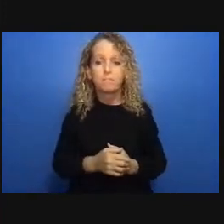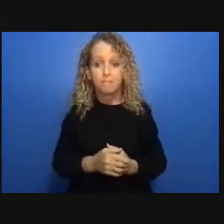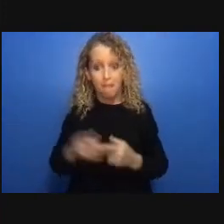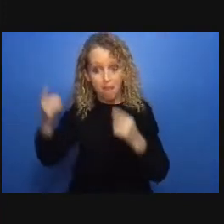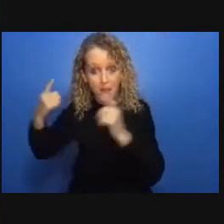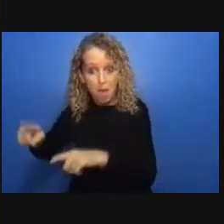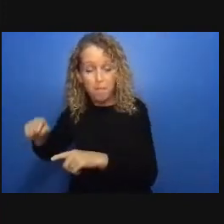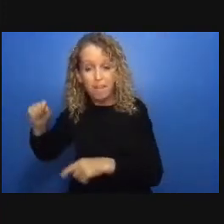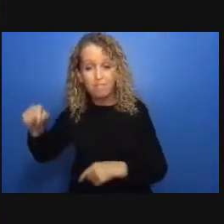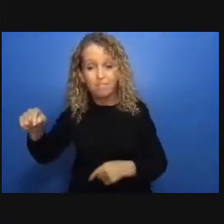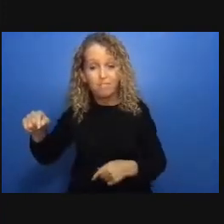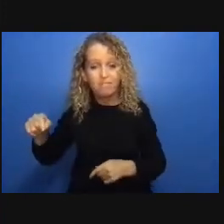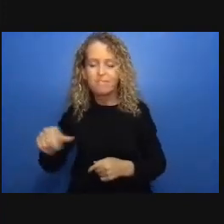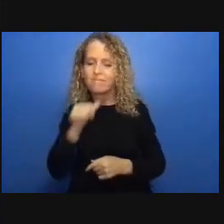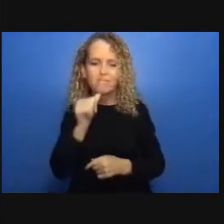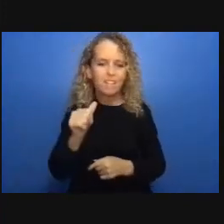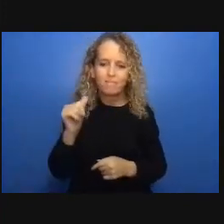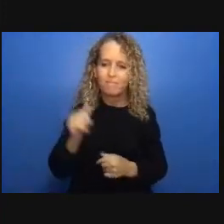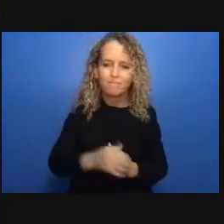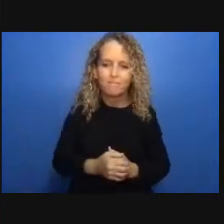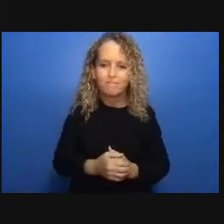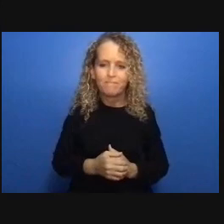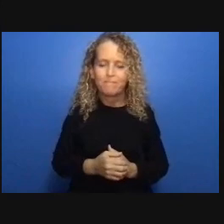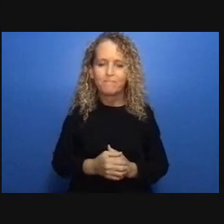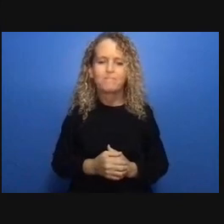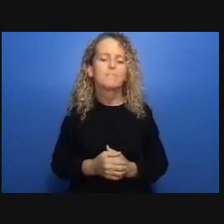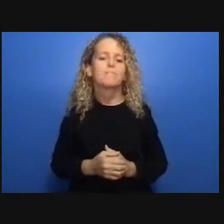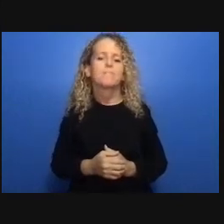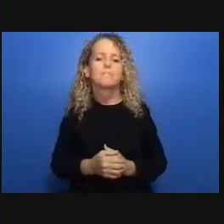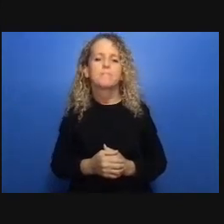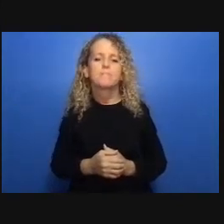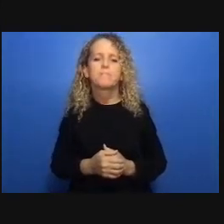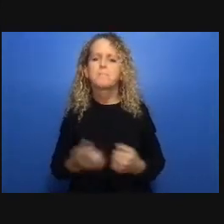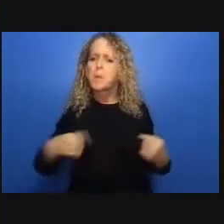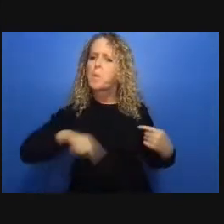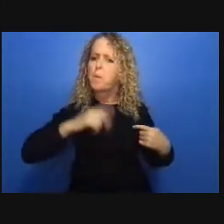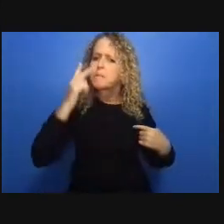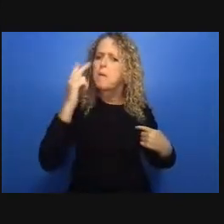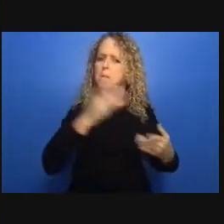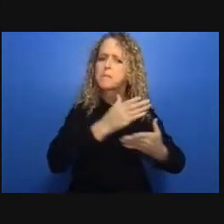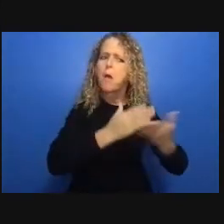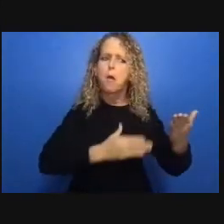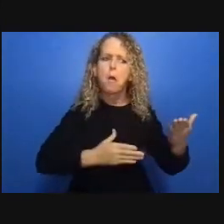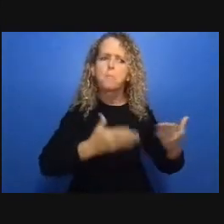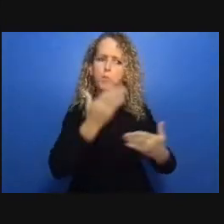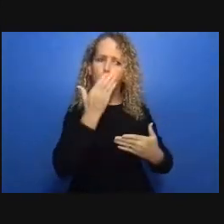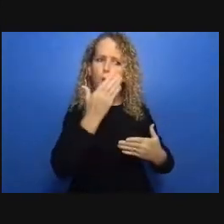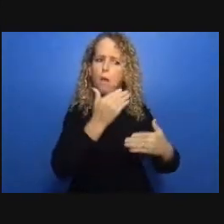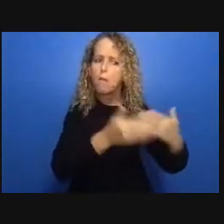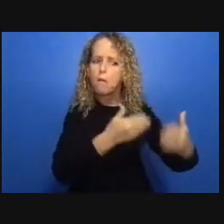called by others family policing moved their work online or to telephone proceedings